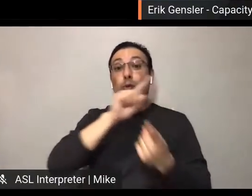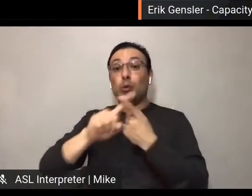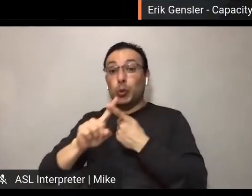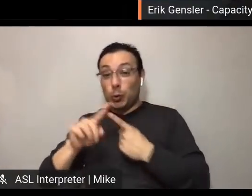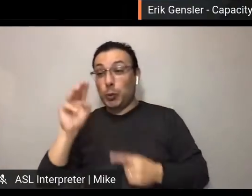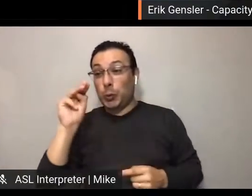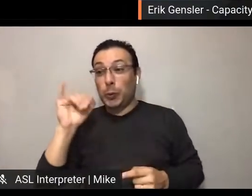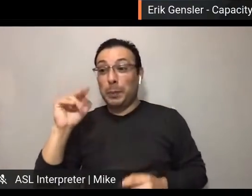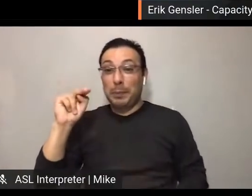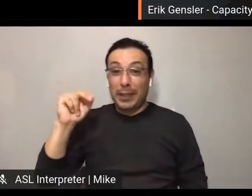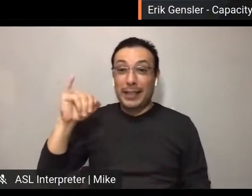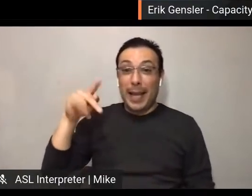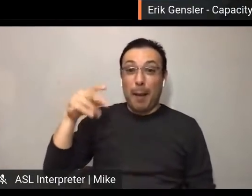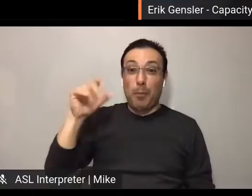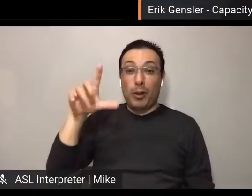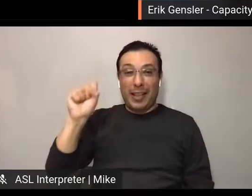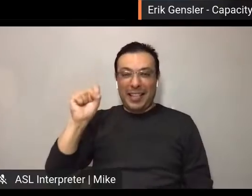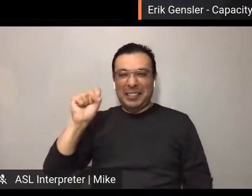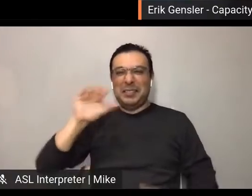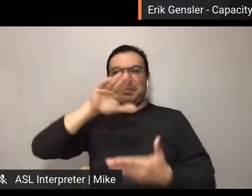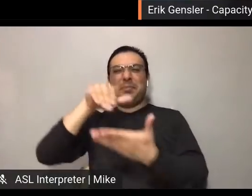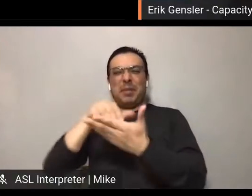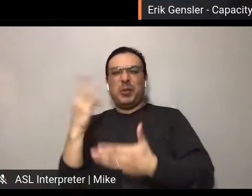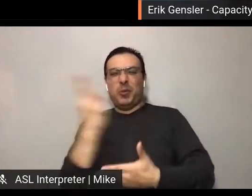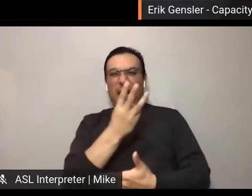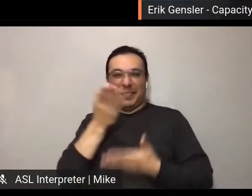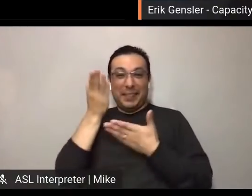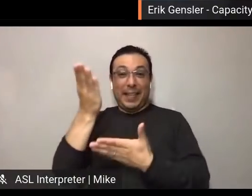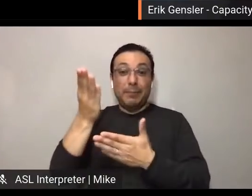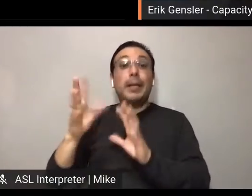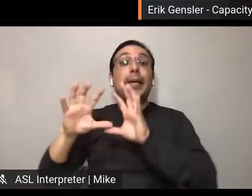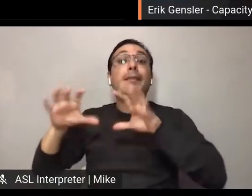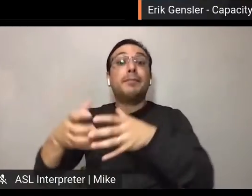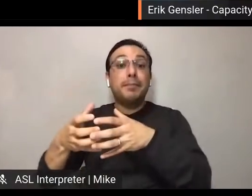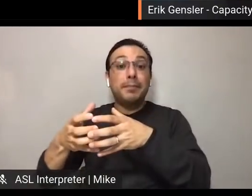Our final social case study comes from the team at Minnesota Orchestra.